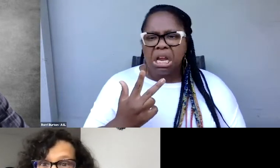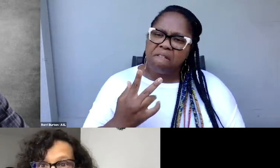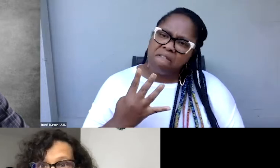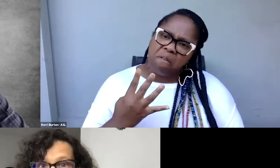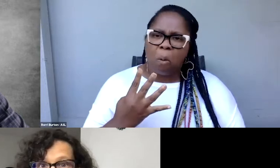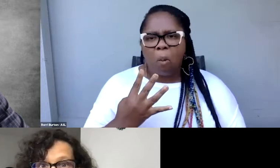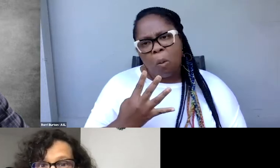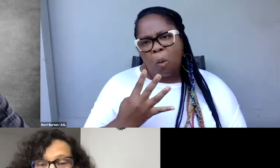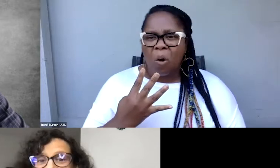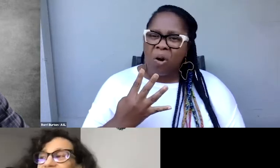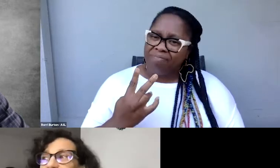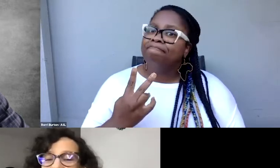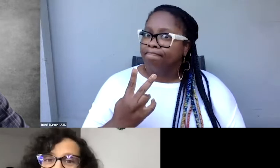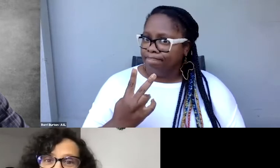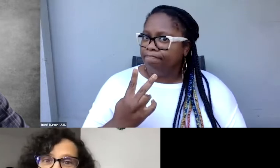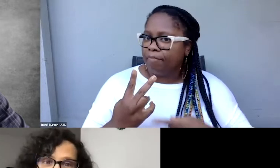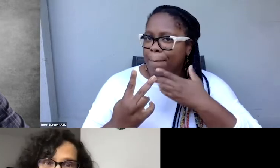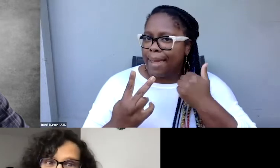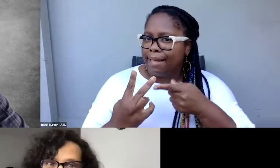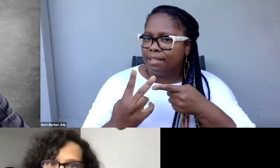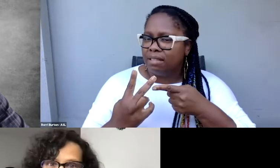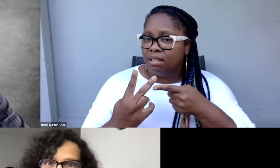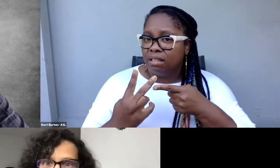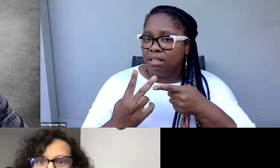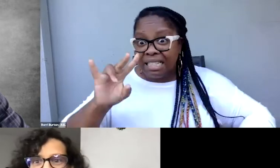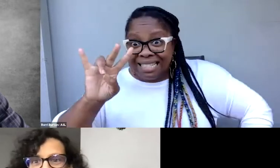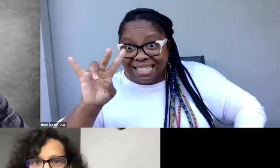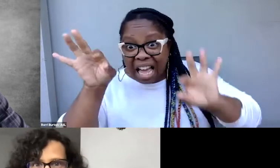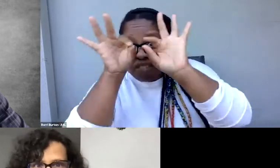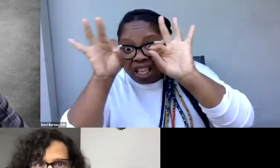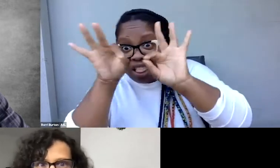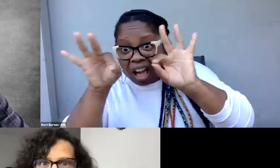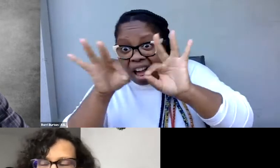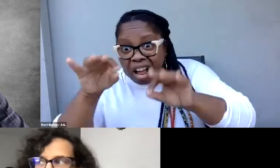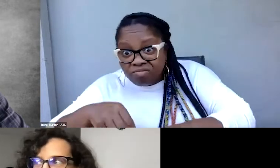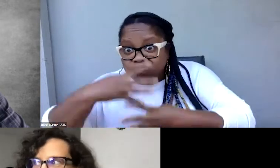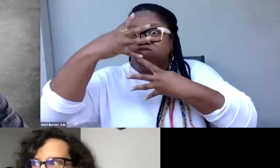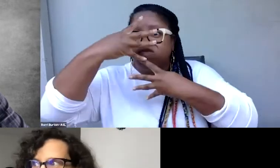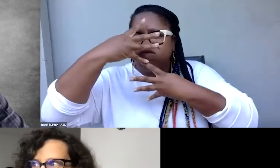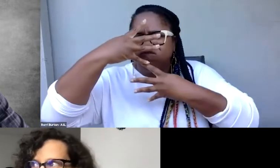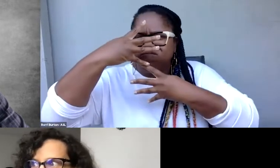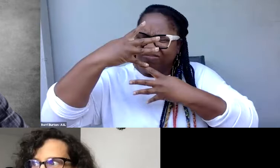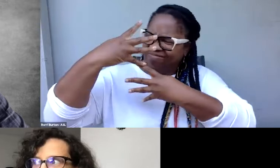And I get these caption files that are up to seven lines long. So my first evaluation is counting those.